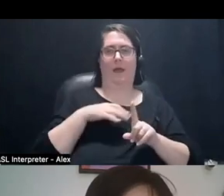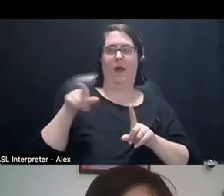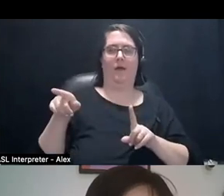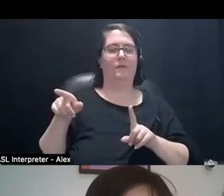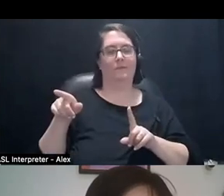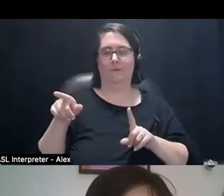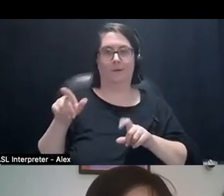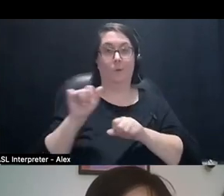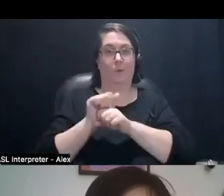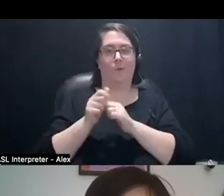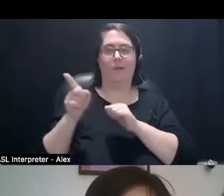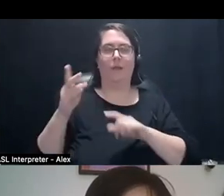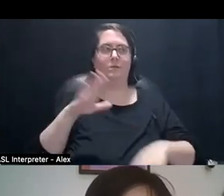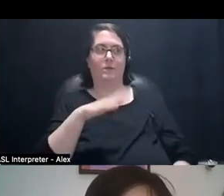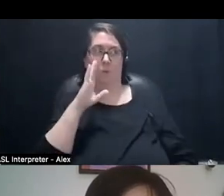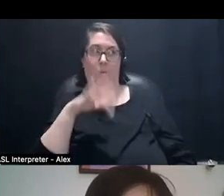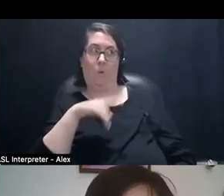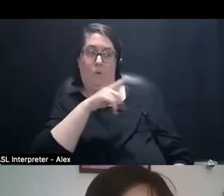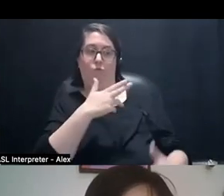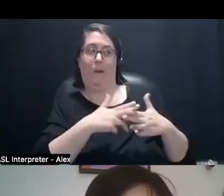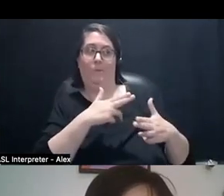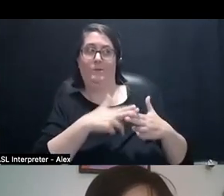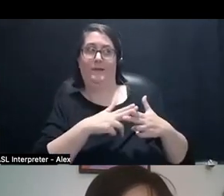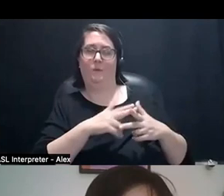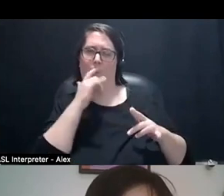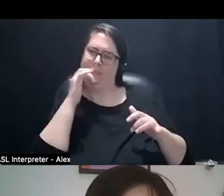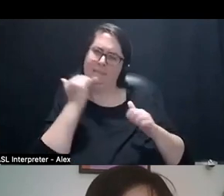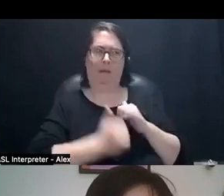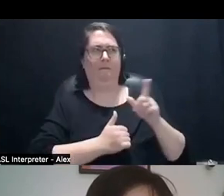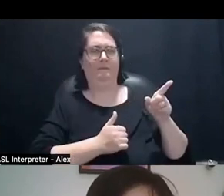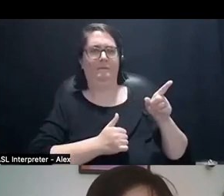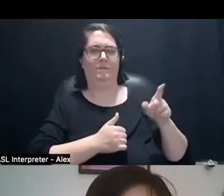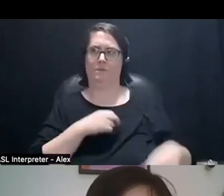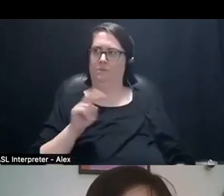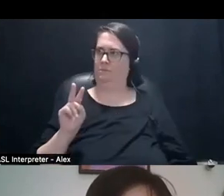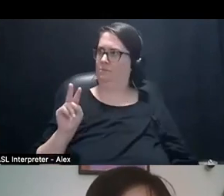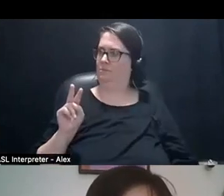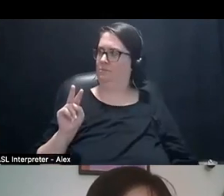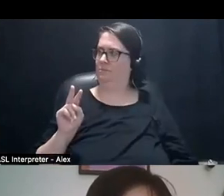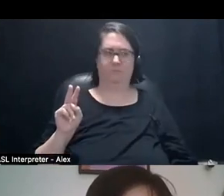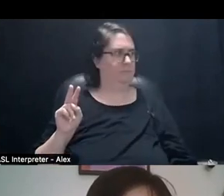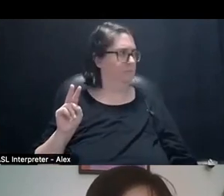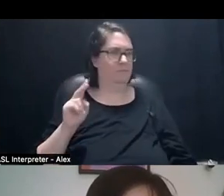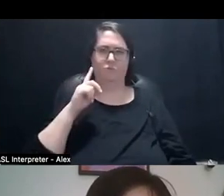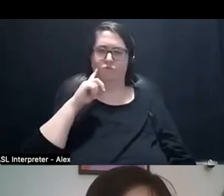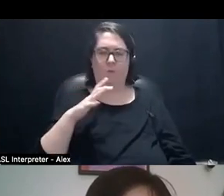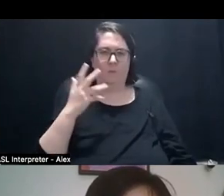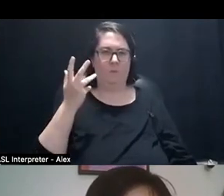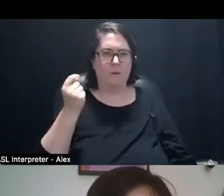"You know, you have a reputation for being really tough." And I was absolutely shocked.